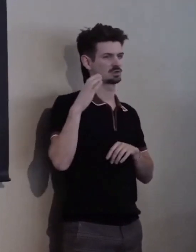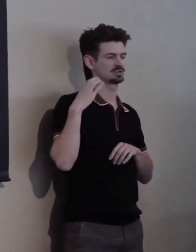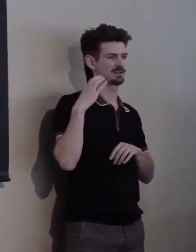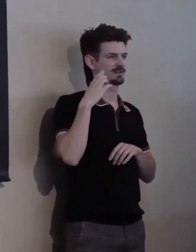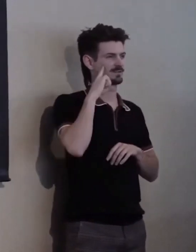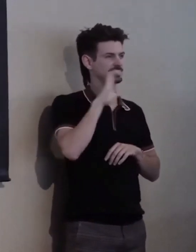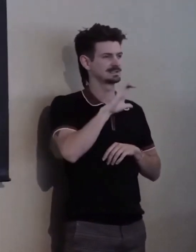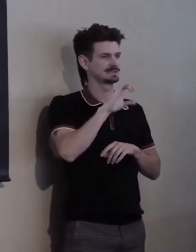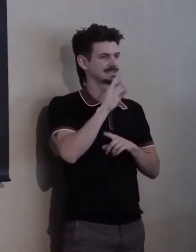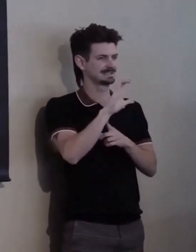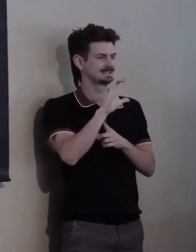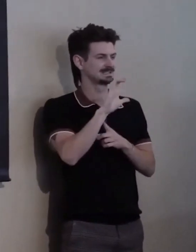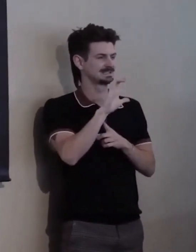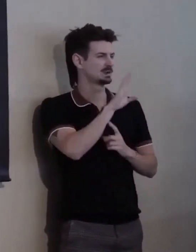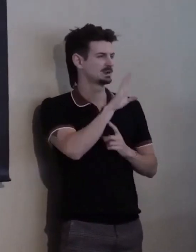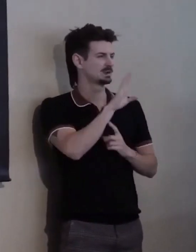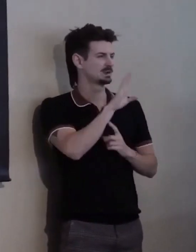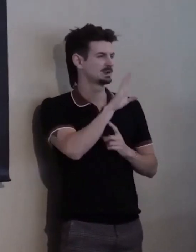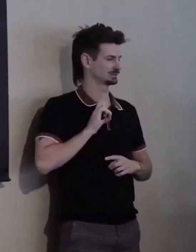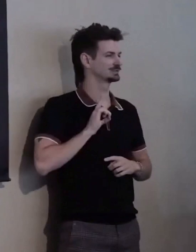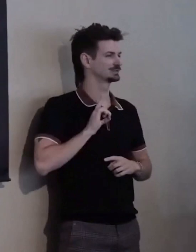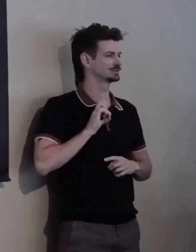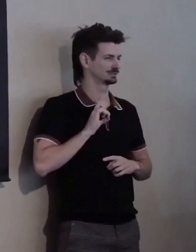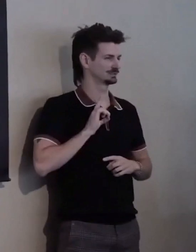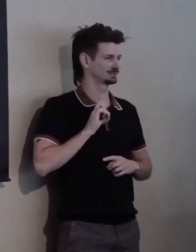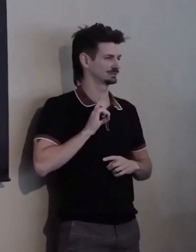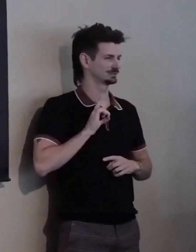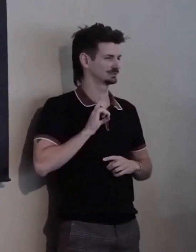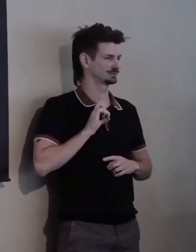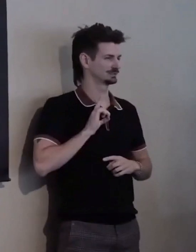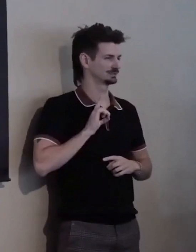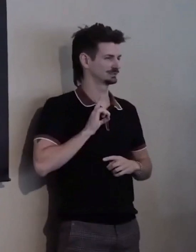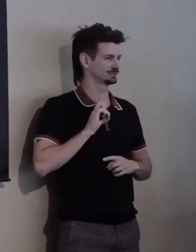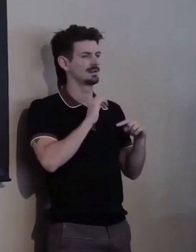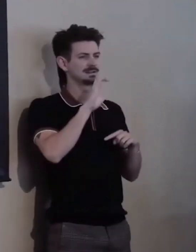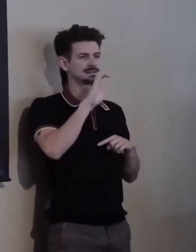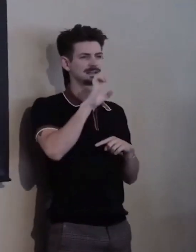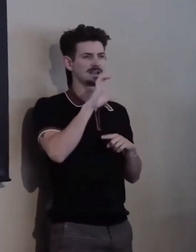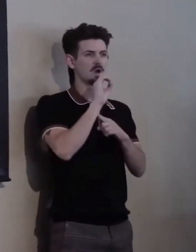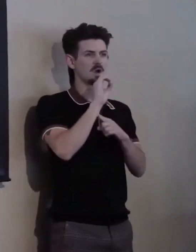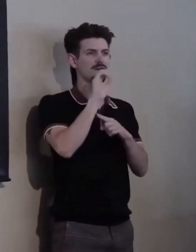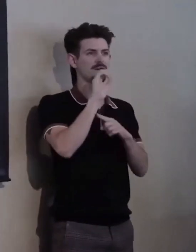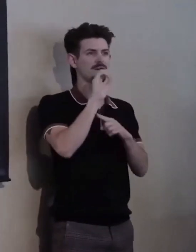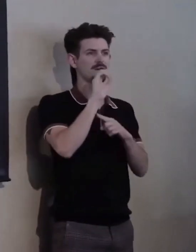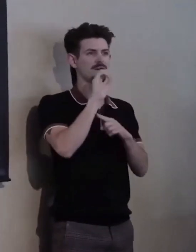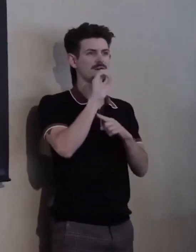Board of directors. I'm also the CEO of Arc Thrift Stores. How many of you shop Arc Thrift?